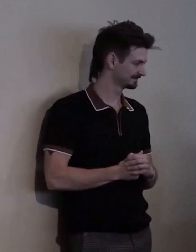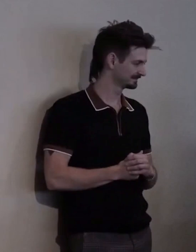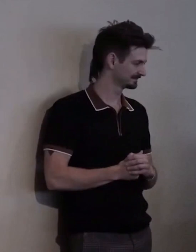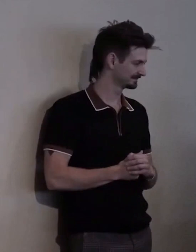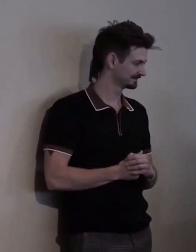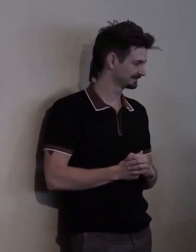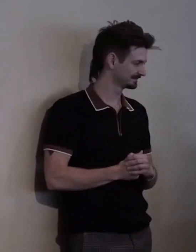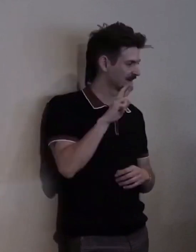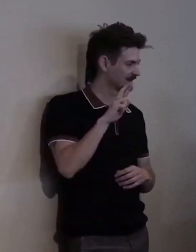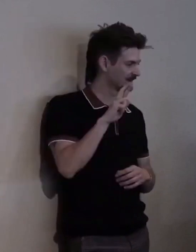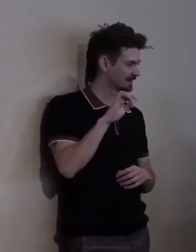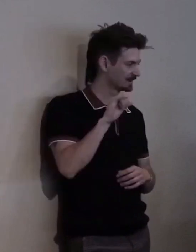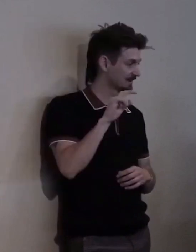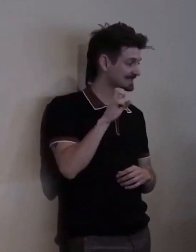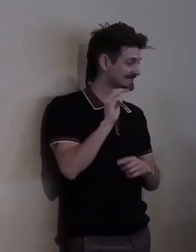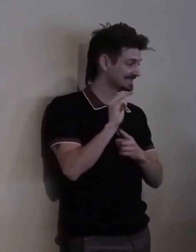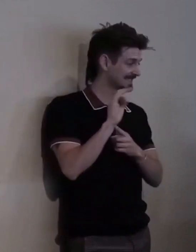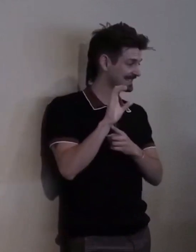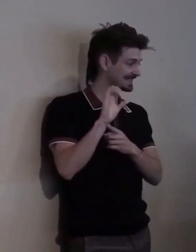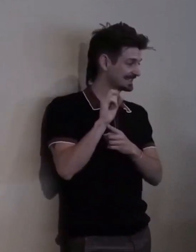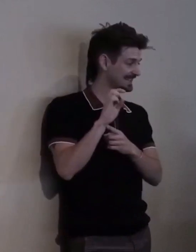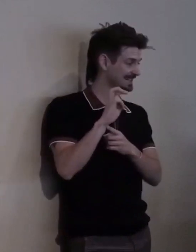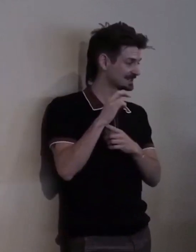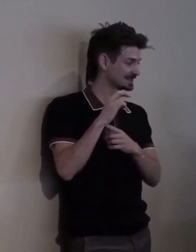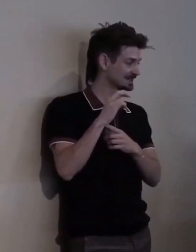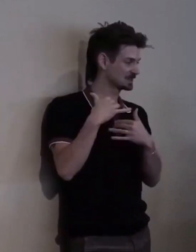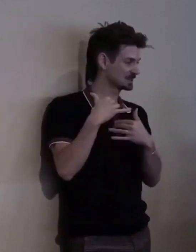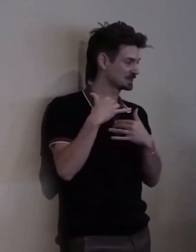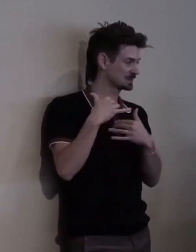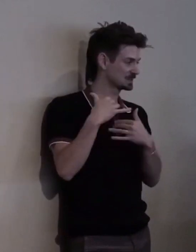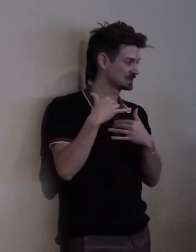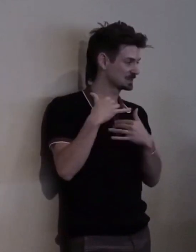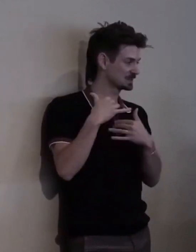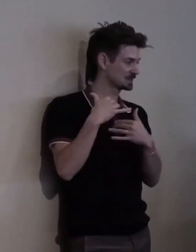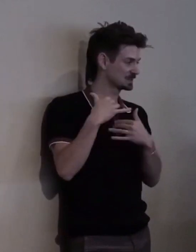making a difference for people with disabilities.